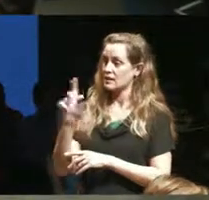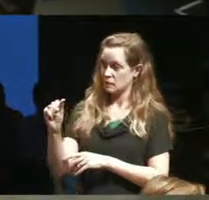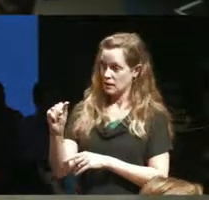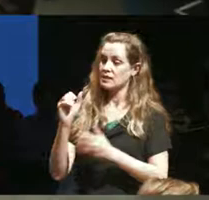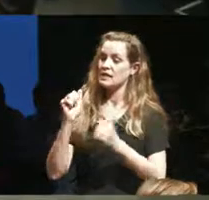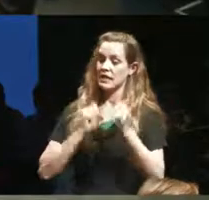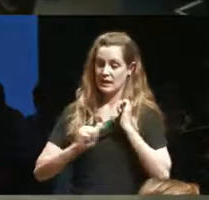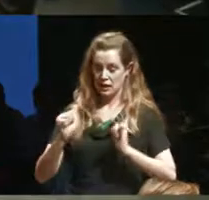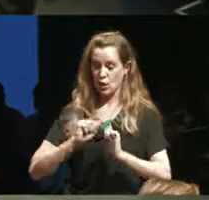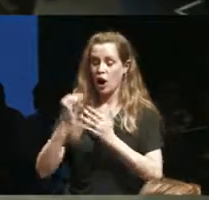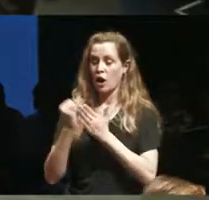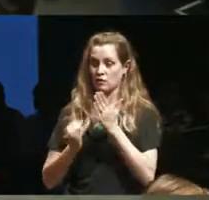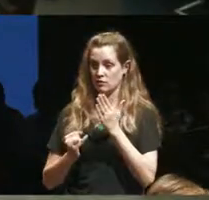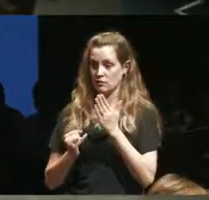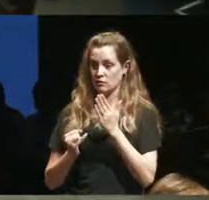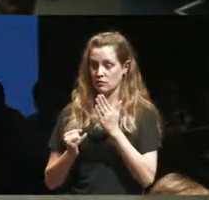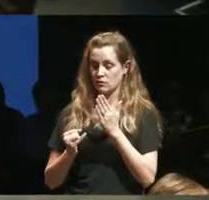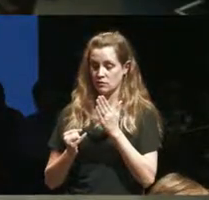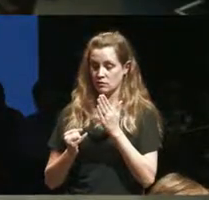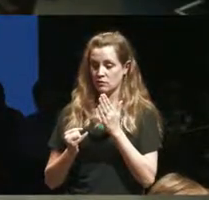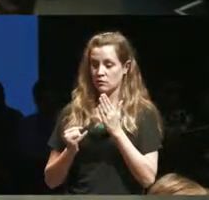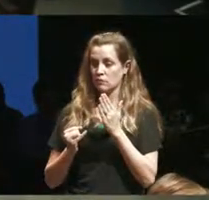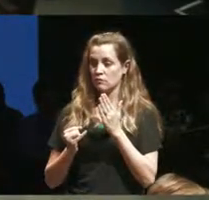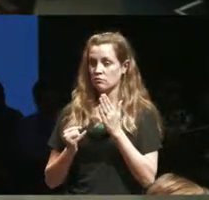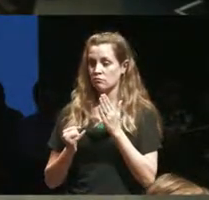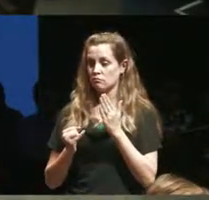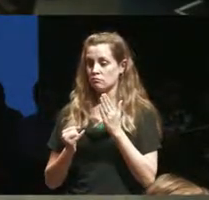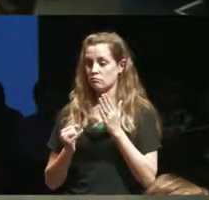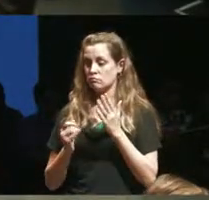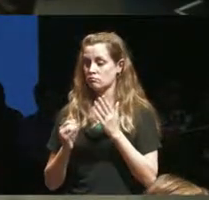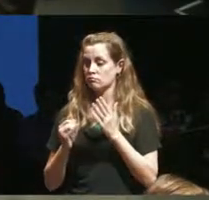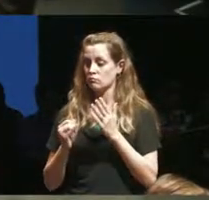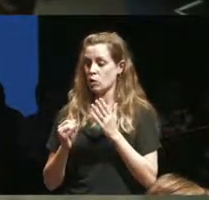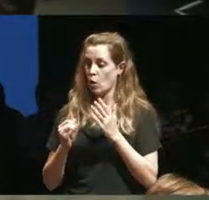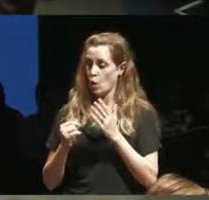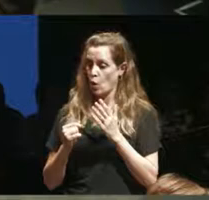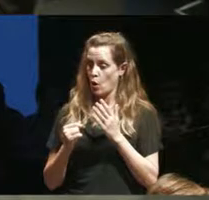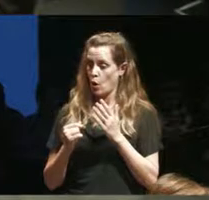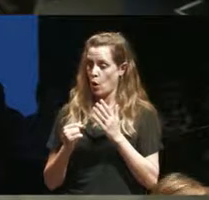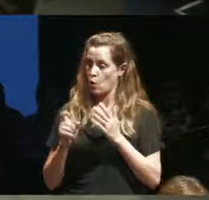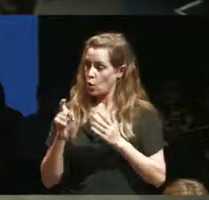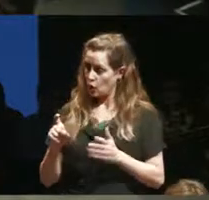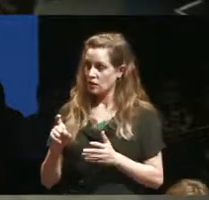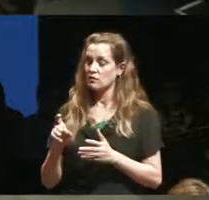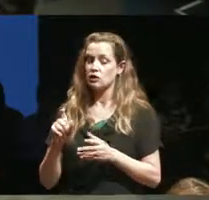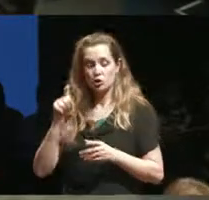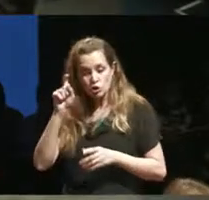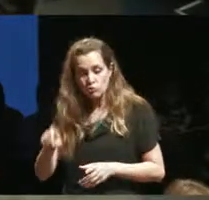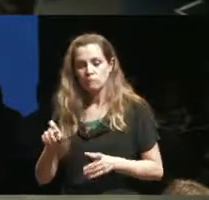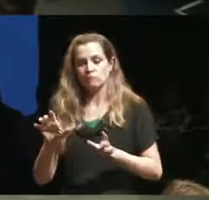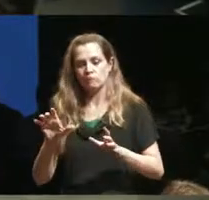we have an obligation to create theater pieces without challenge the audience to